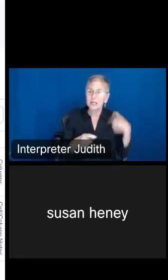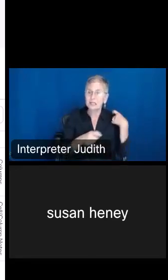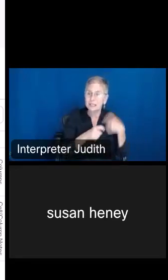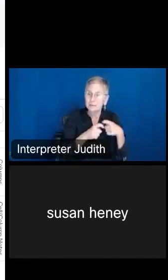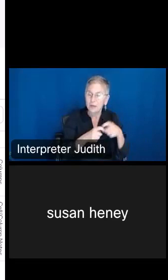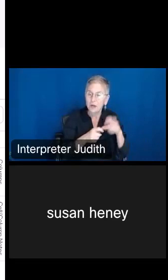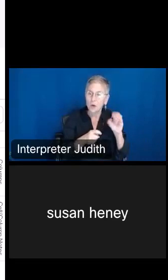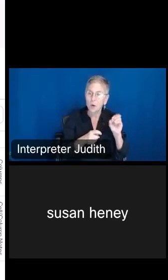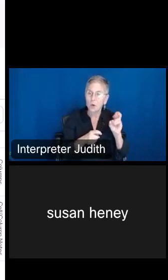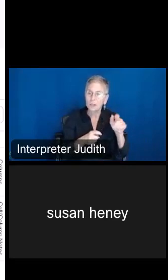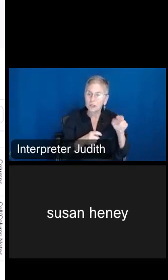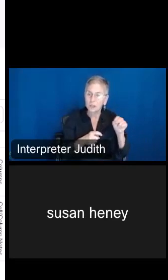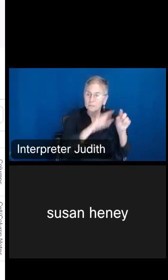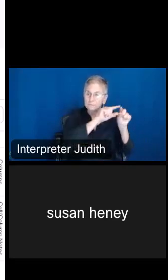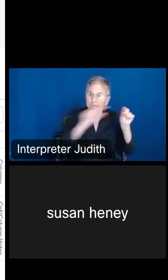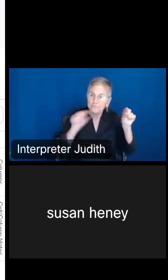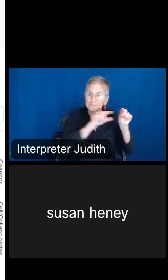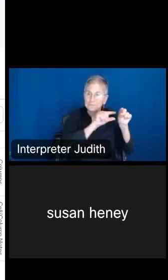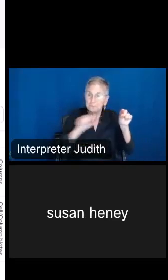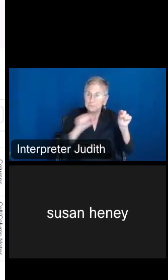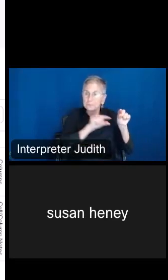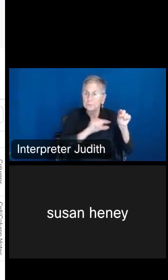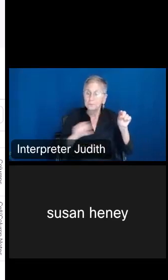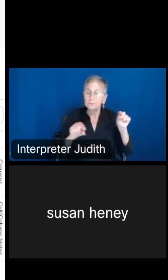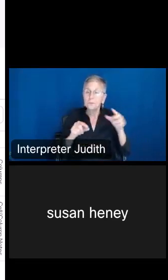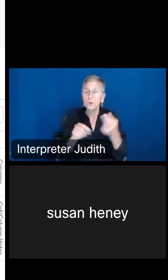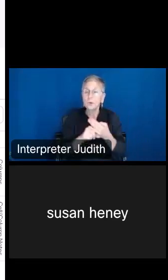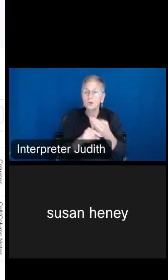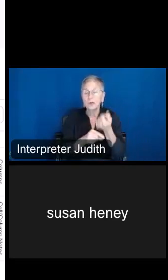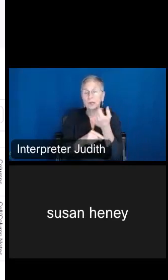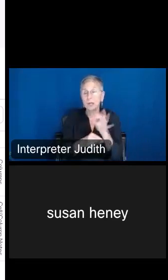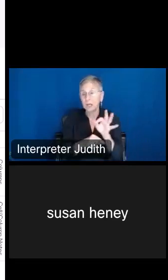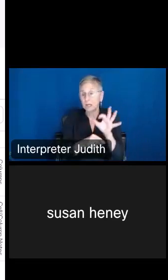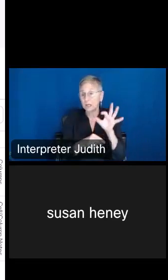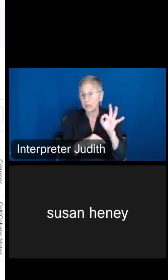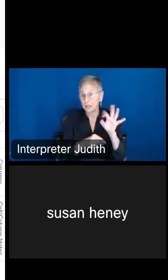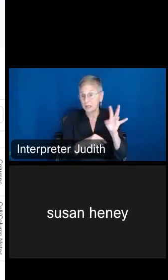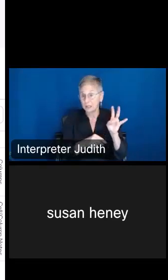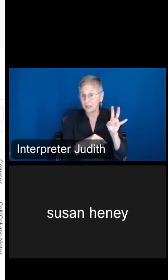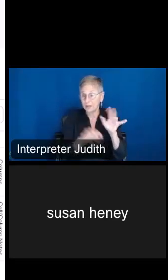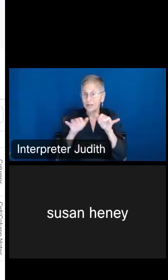are looking at -- or we -- so we're using 1997 standards determined by the Office of